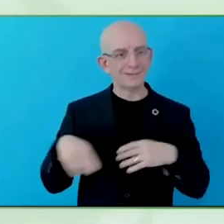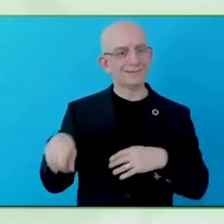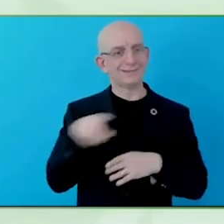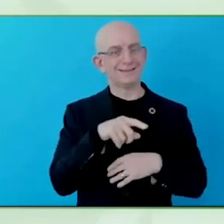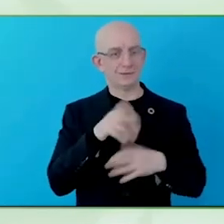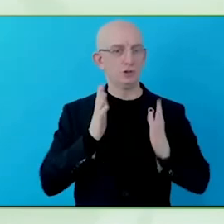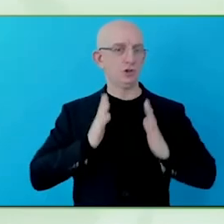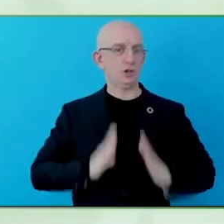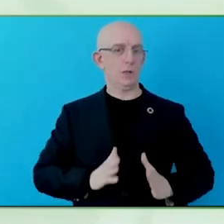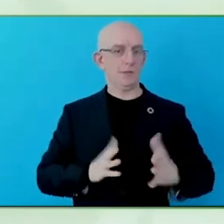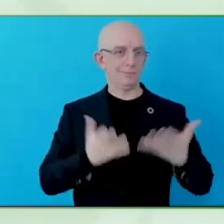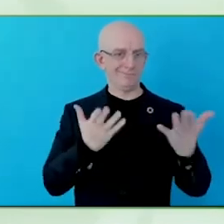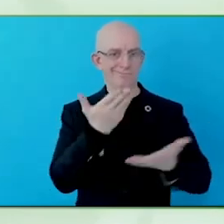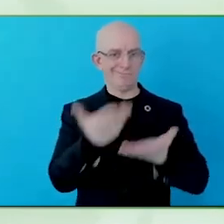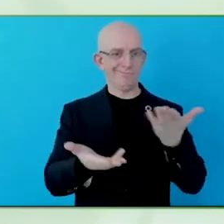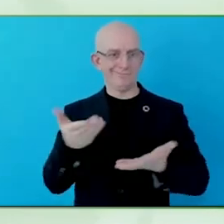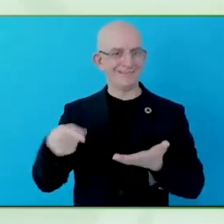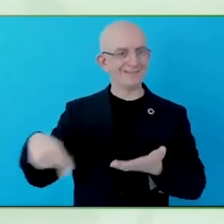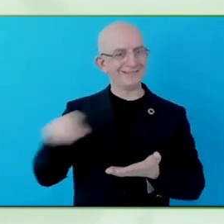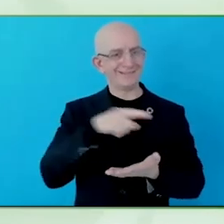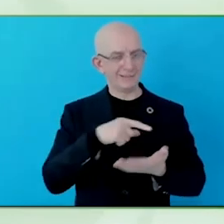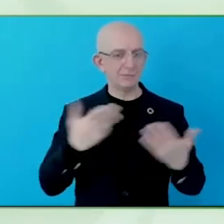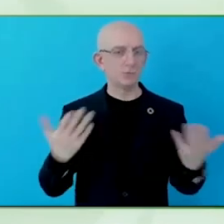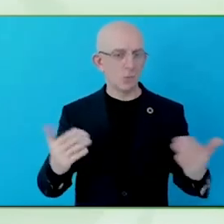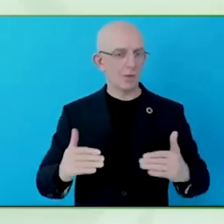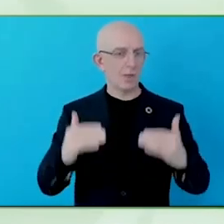require of the private sector that applied directly to the private sector.